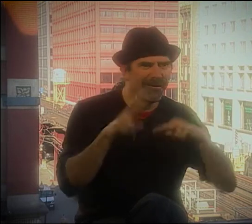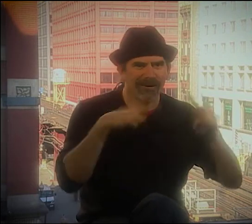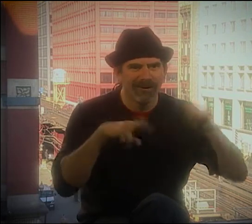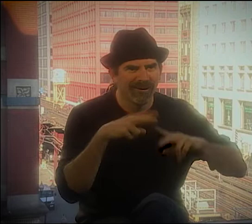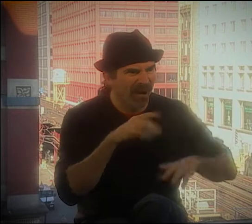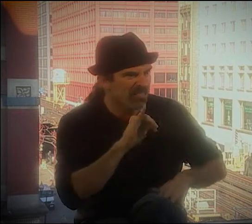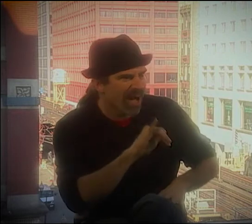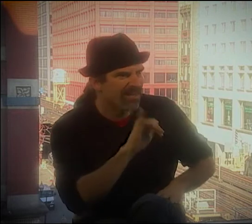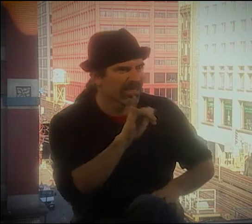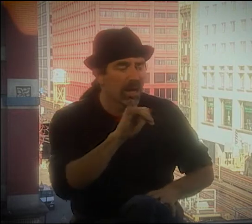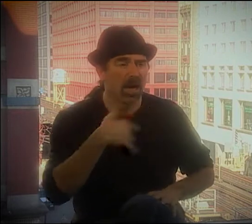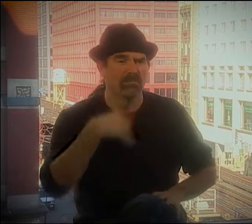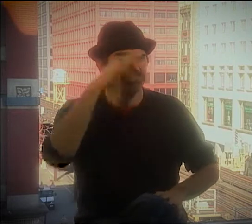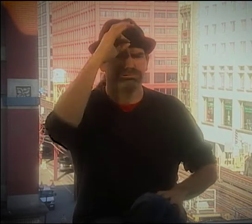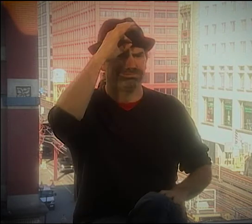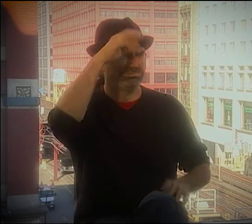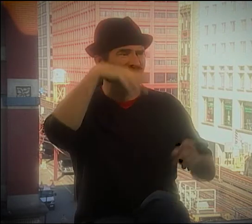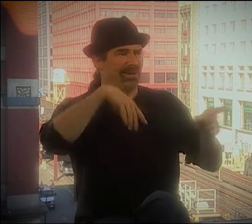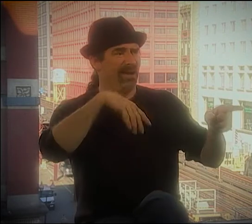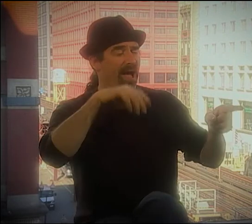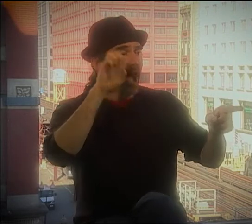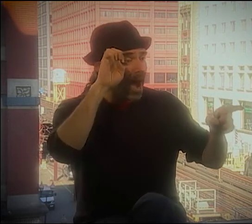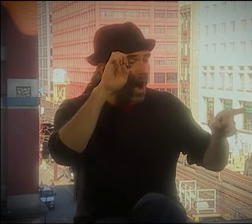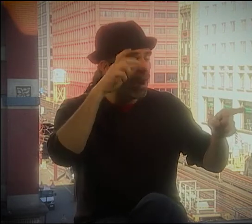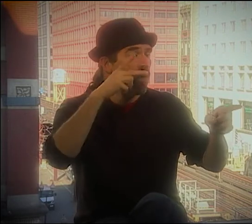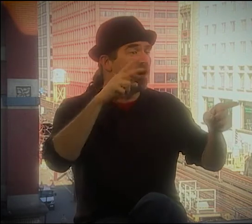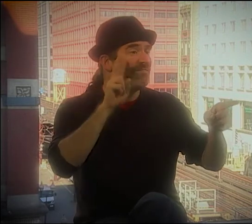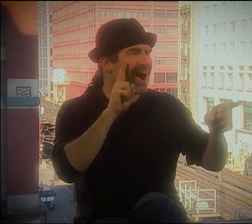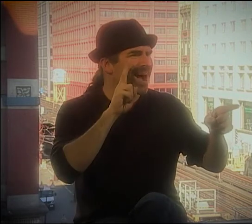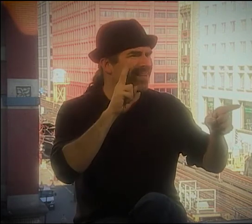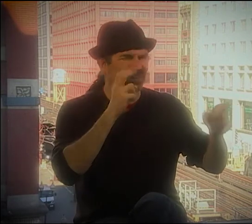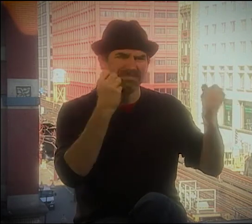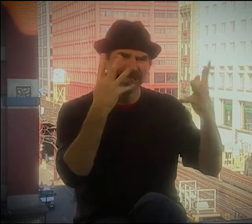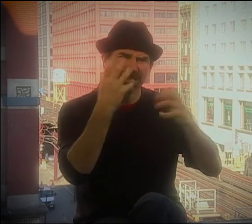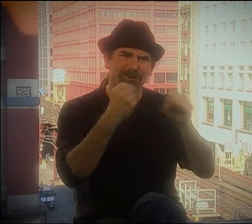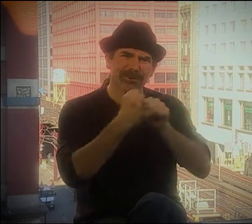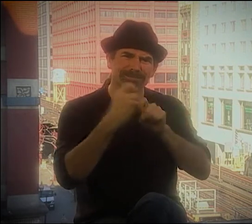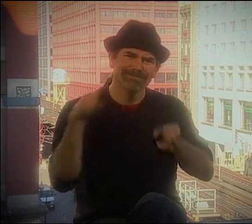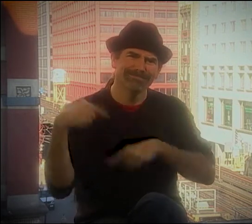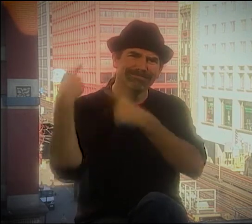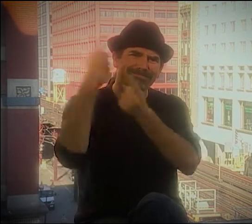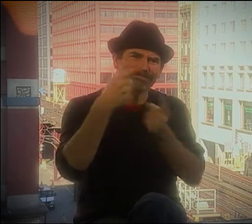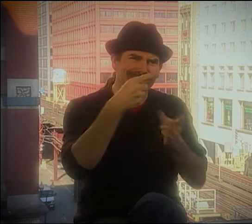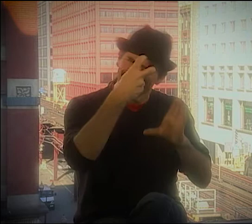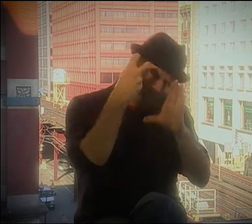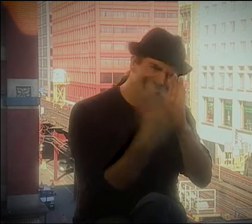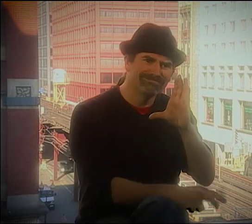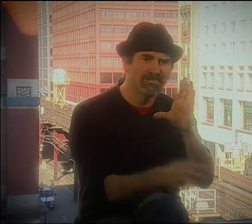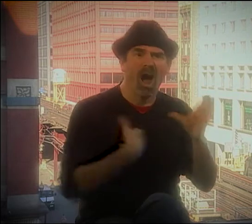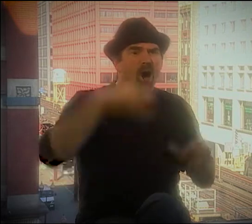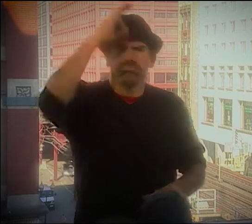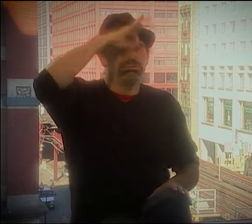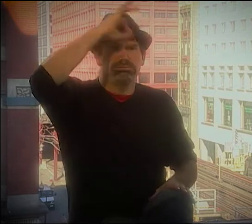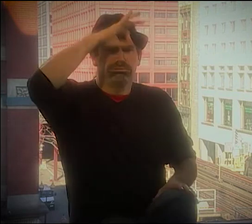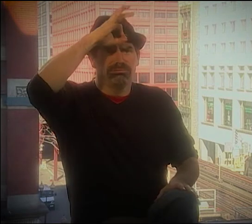WE WERE GETTING TOGETHER FOR A RECEPTION, AND WE WERE TALKING AND LOOKING AT EACH OTHER. AND I DIDN'T KNOW ELLA OR VALLI.